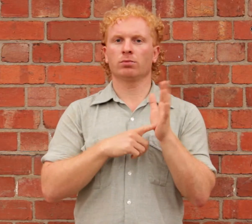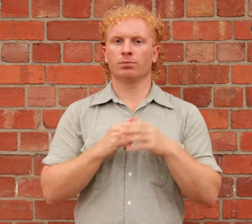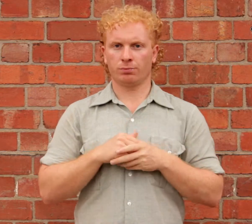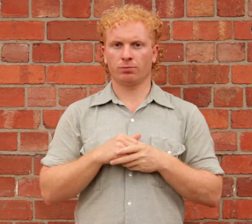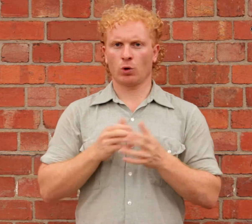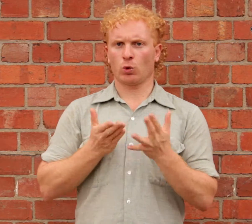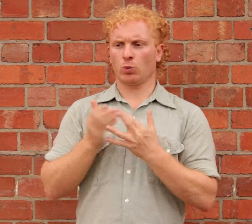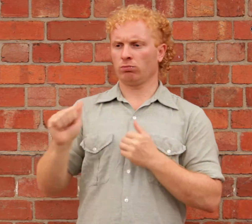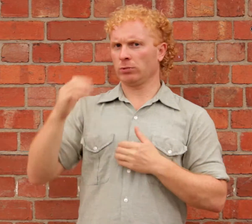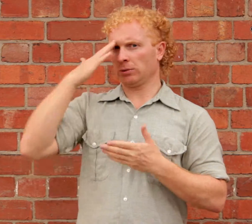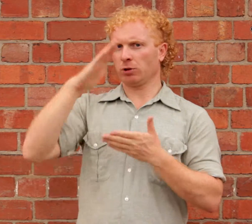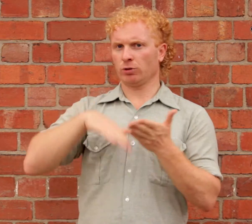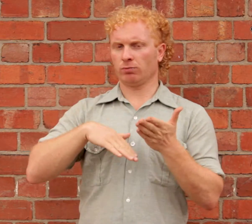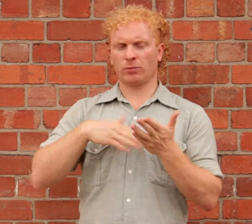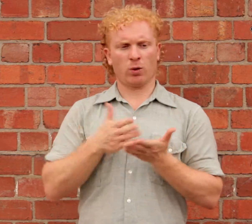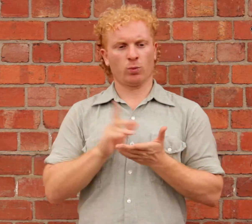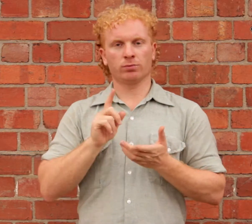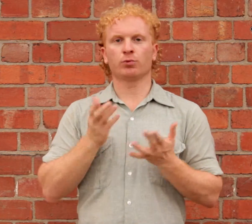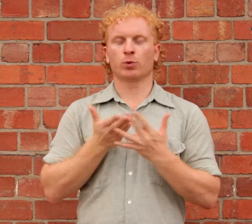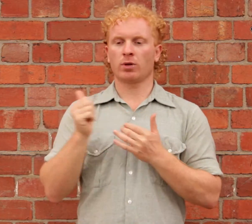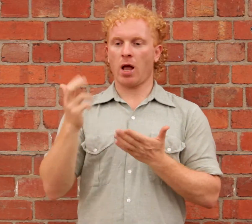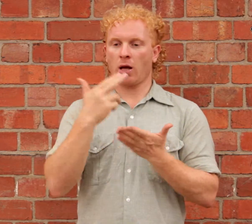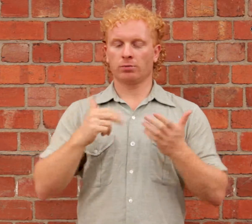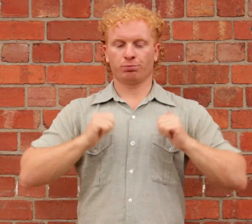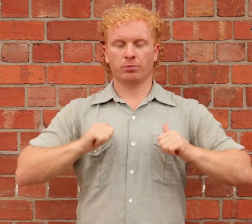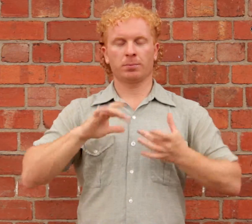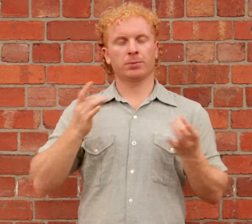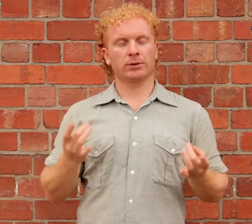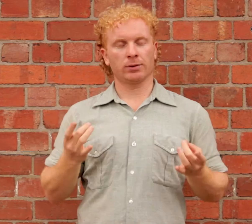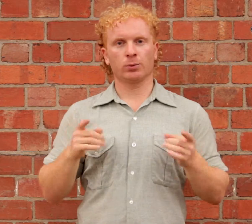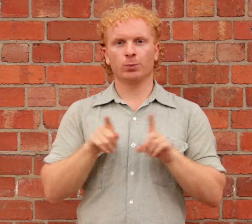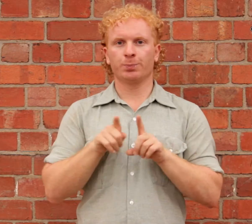through a personal meditation practice.